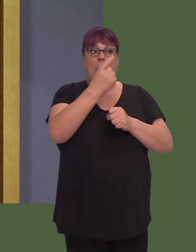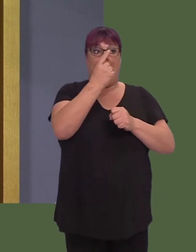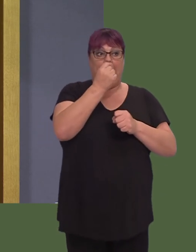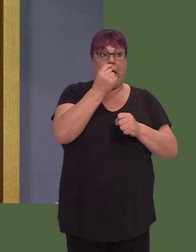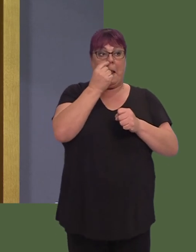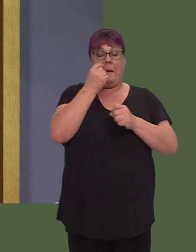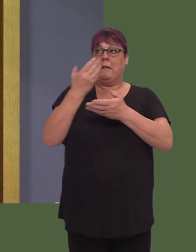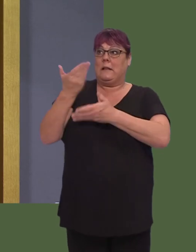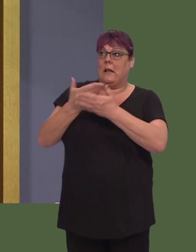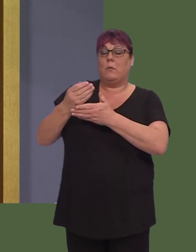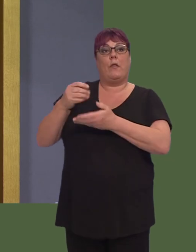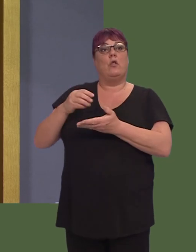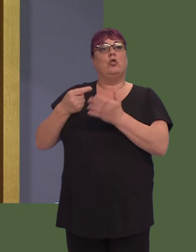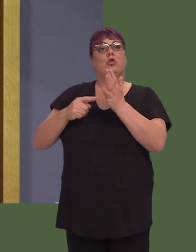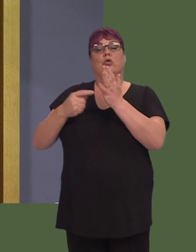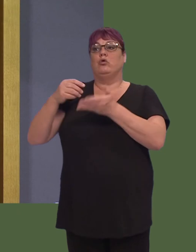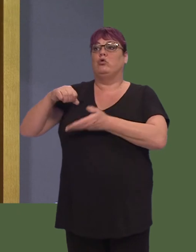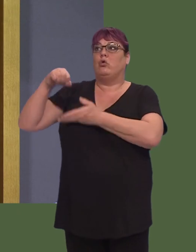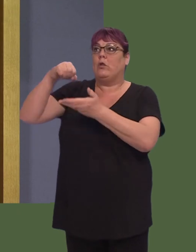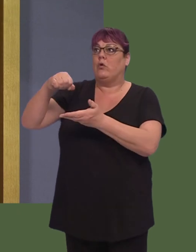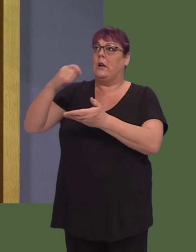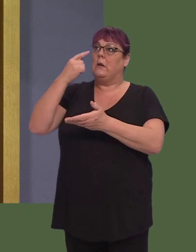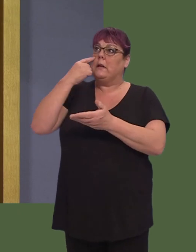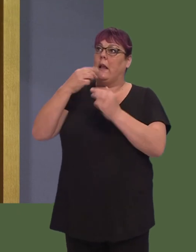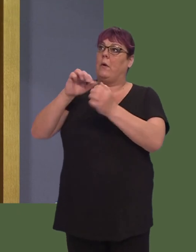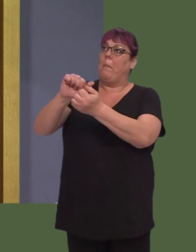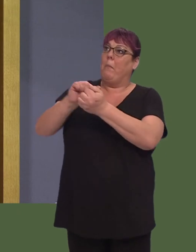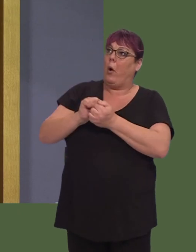After all, it makes more sense to borrow to build homes when there is no right to buy,